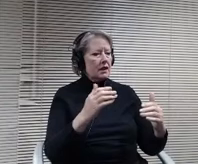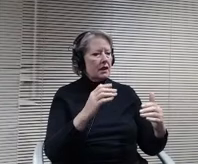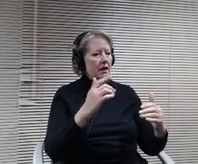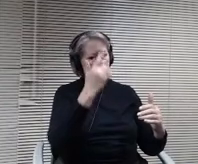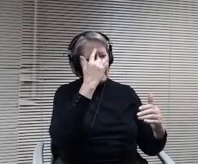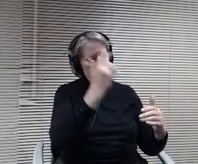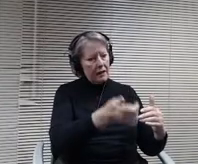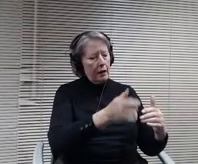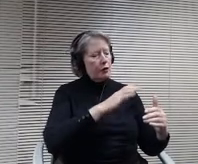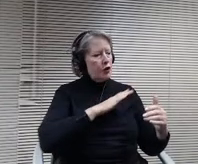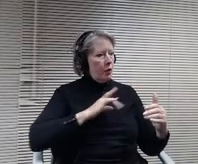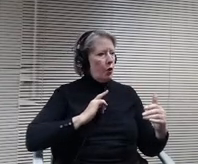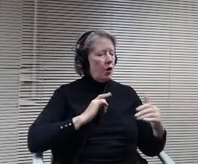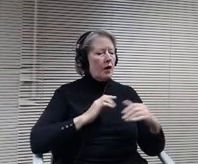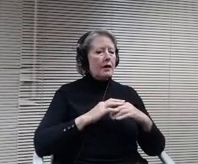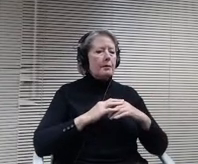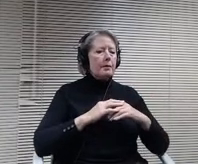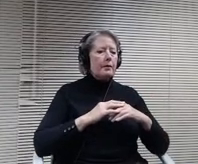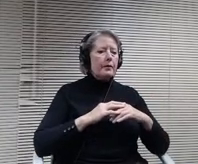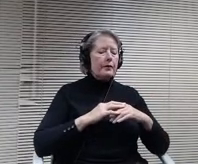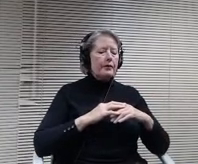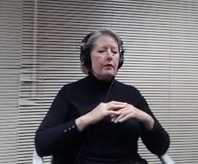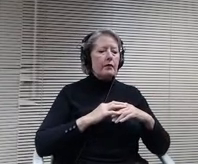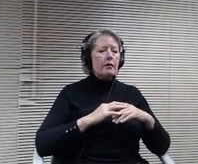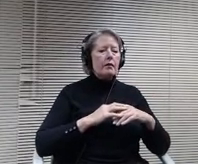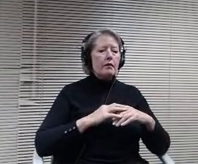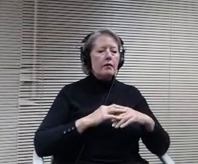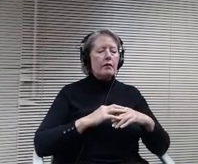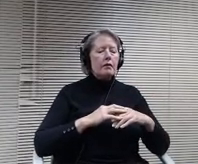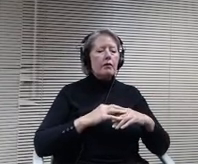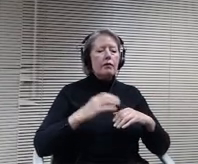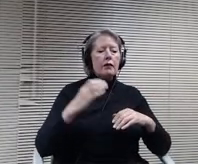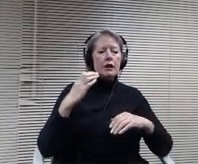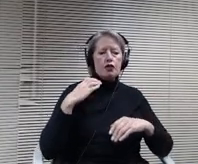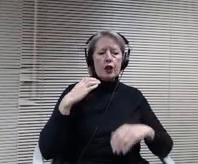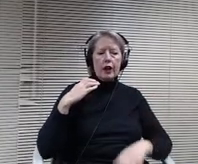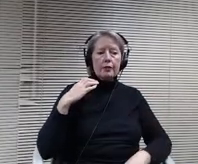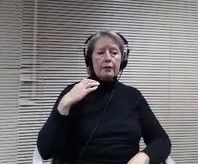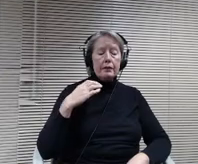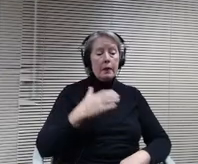Great, my personal so hopefully everybody heard that.